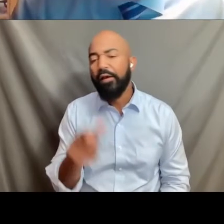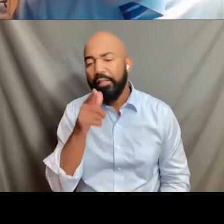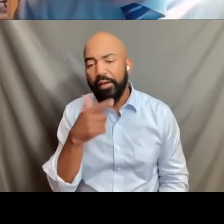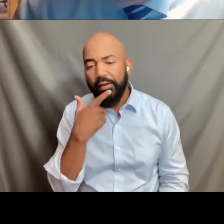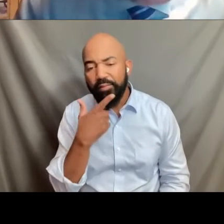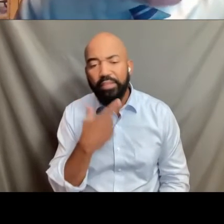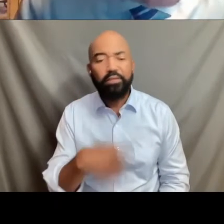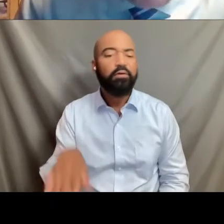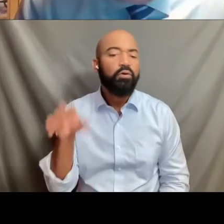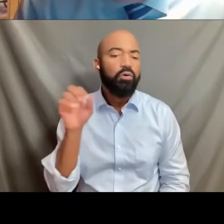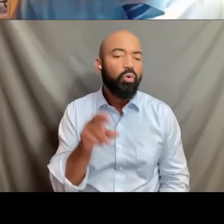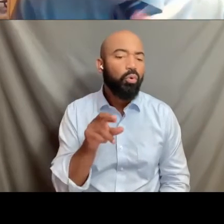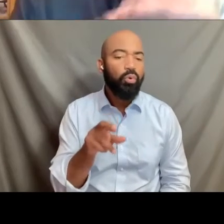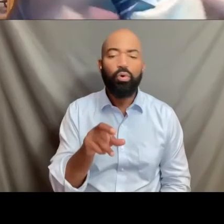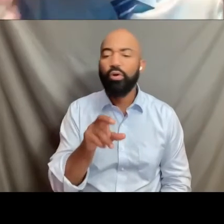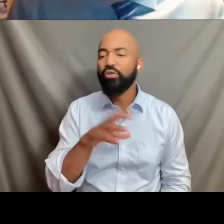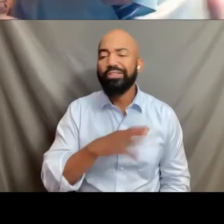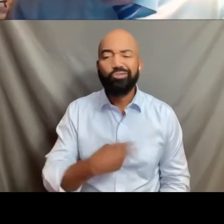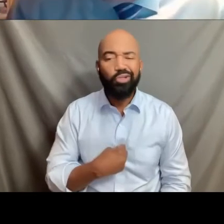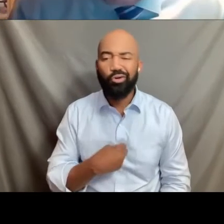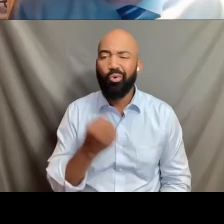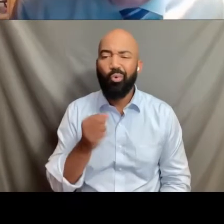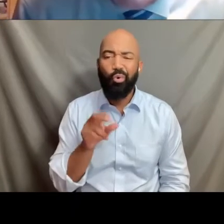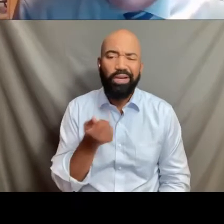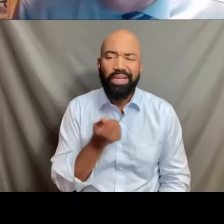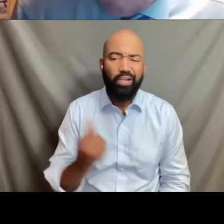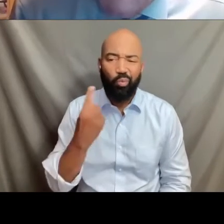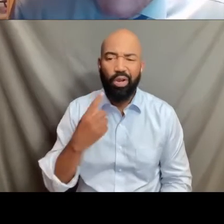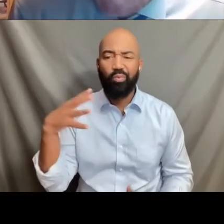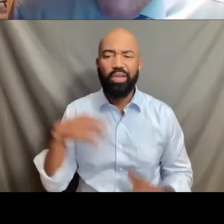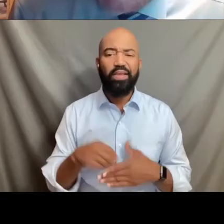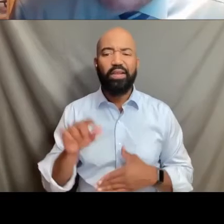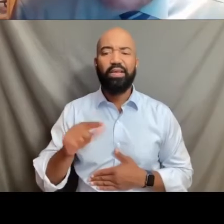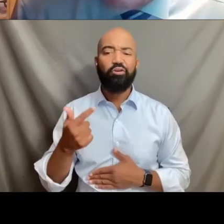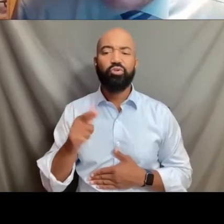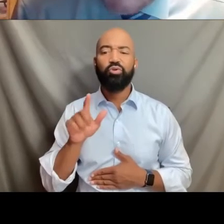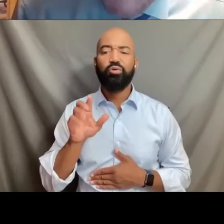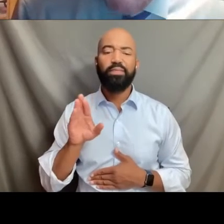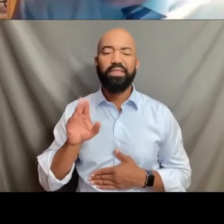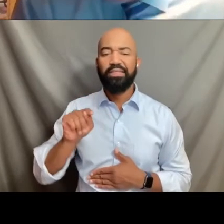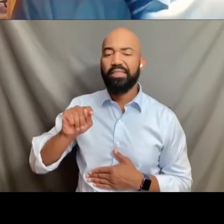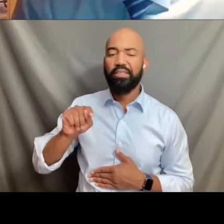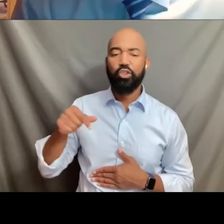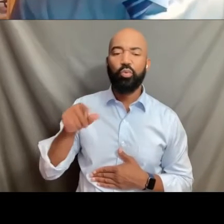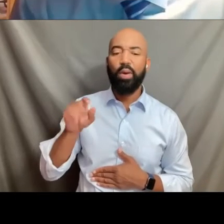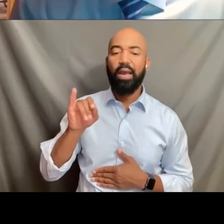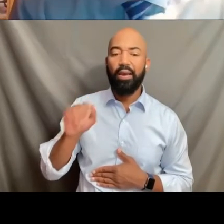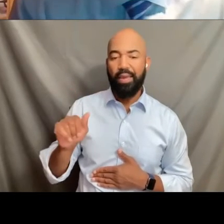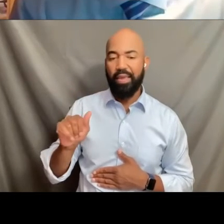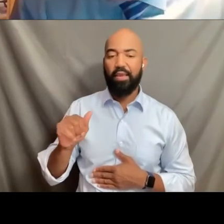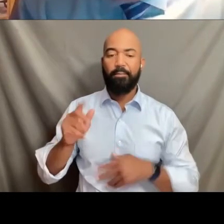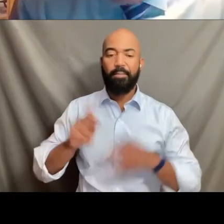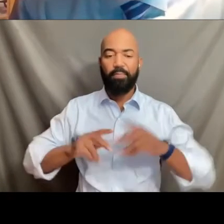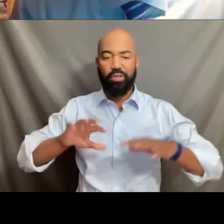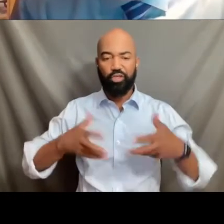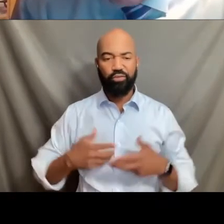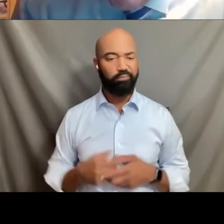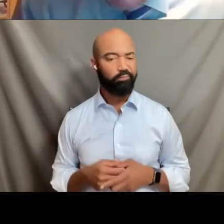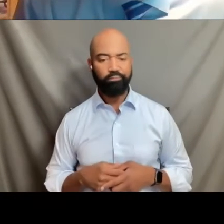anyone among the LGBTQIA population. Those things do not have to be in conflict